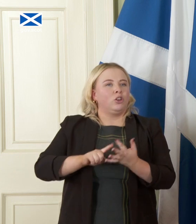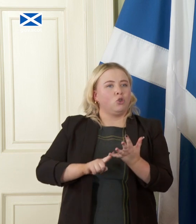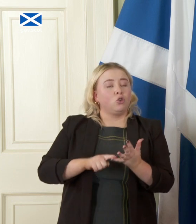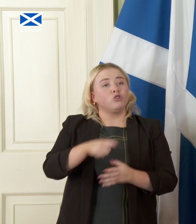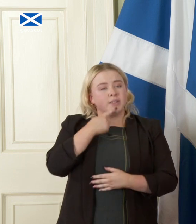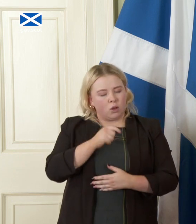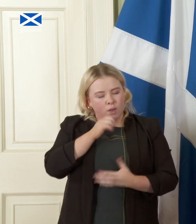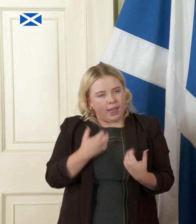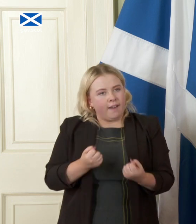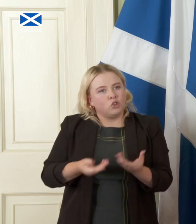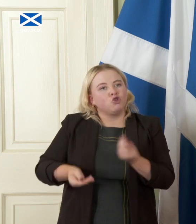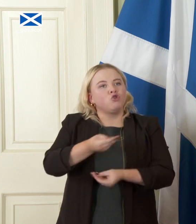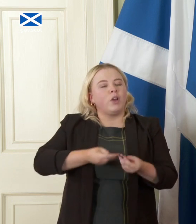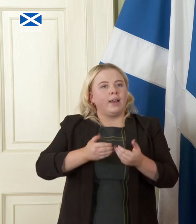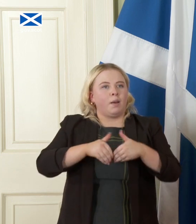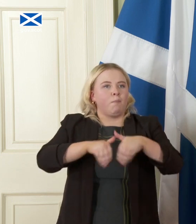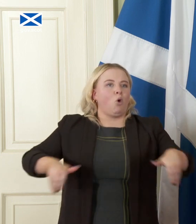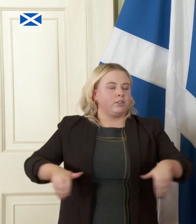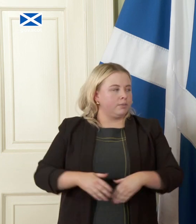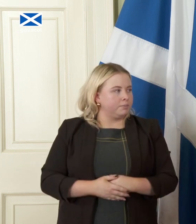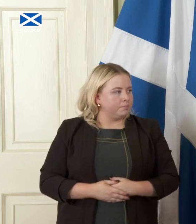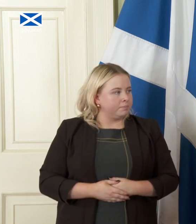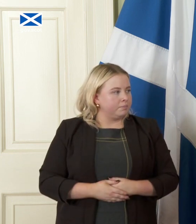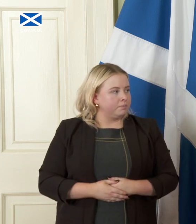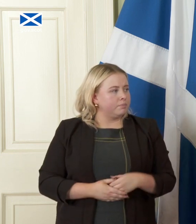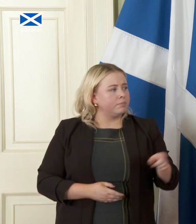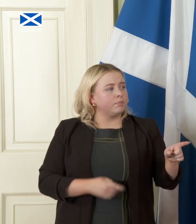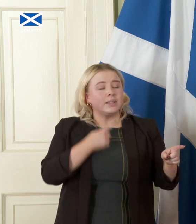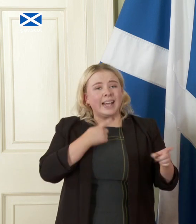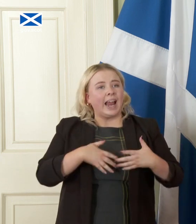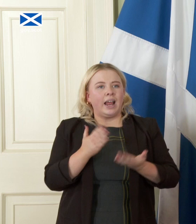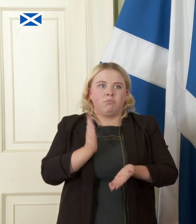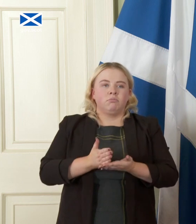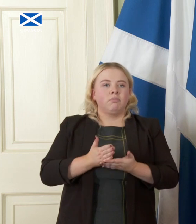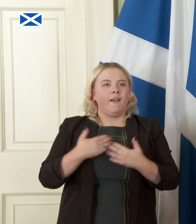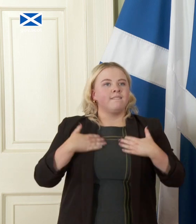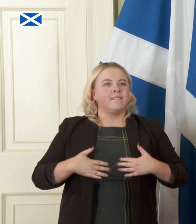your paper says here any actual physical checks would likely be only undertaken on